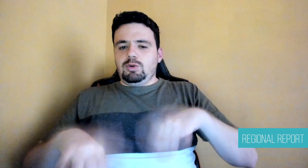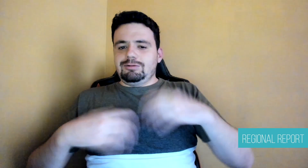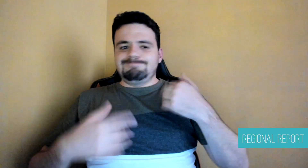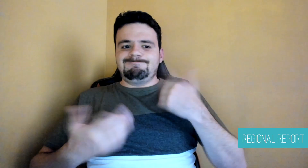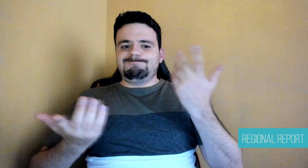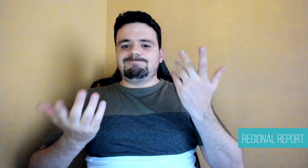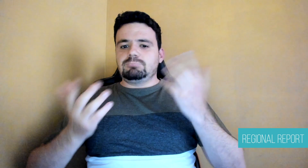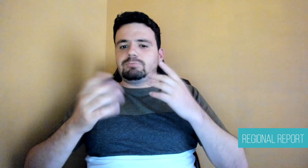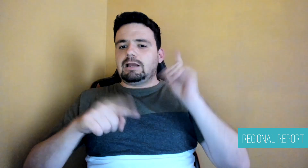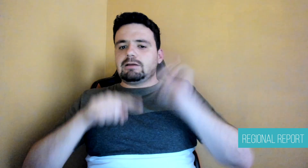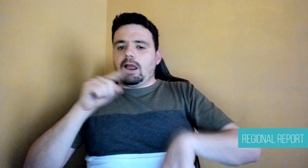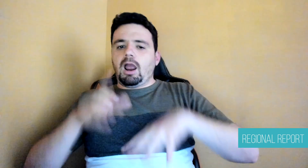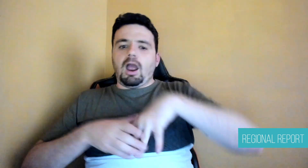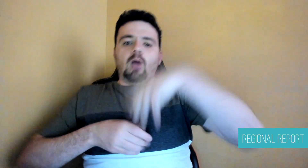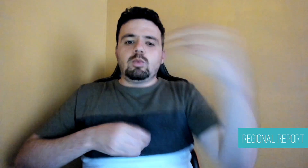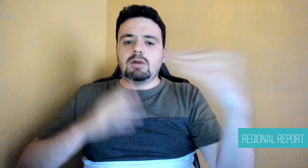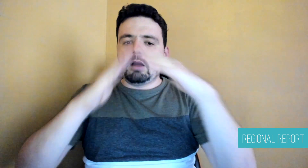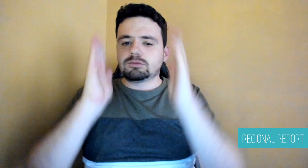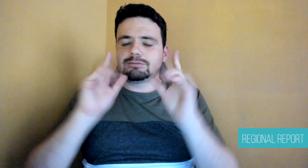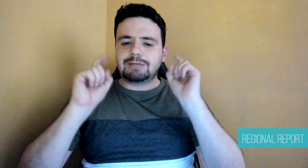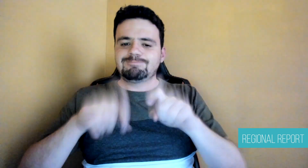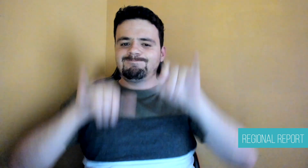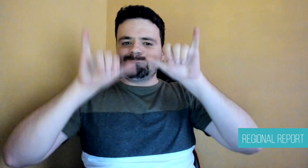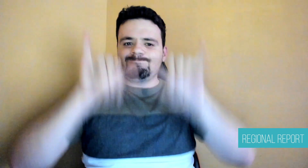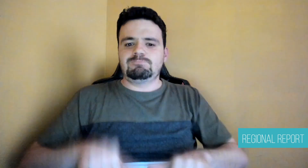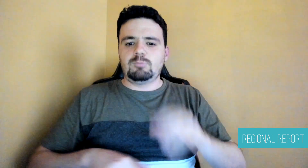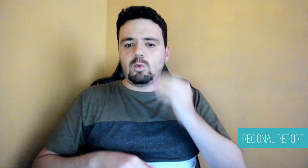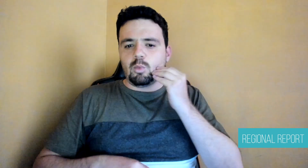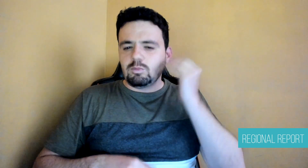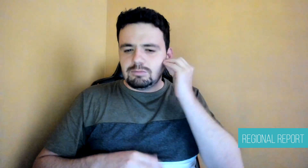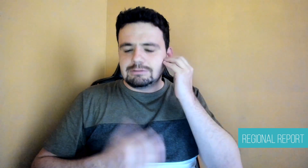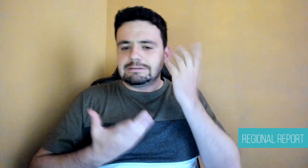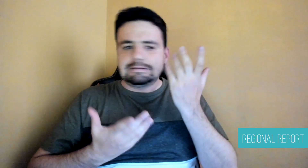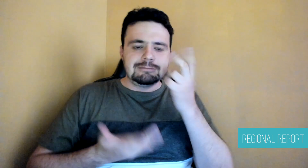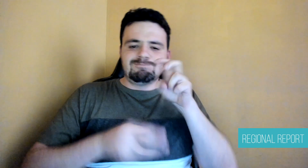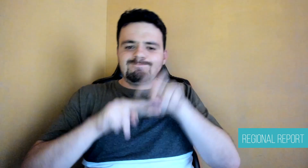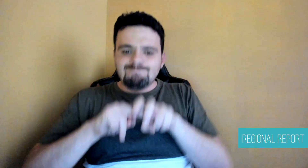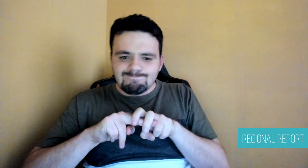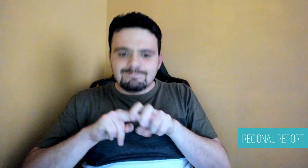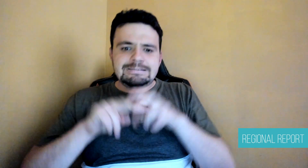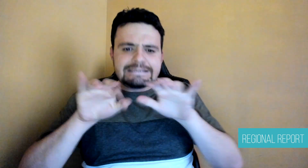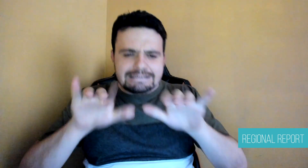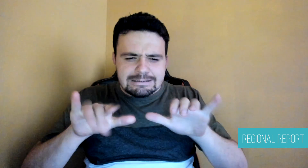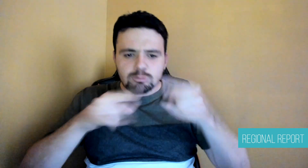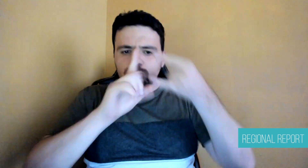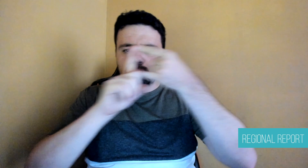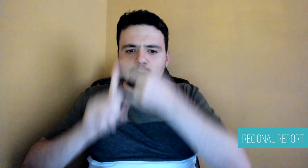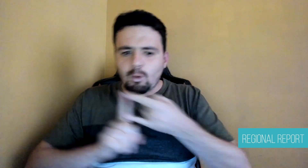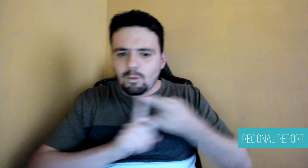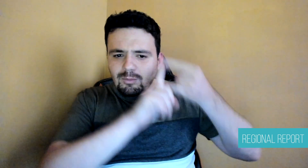a challenge because I didn't listen to what they